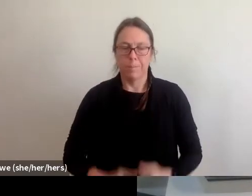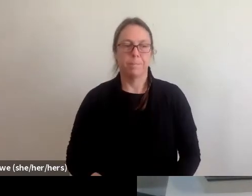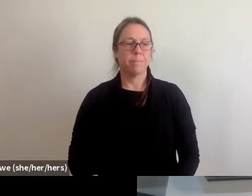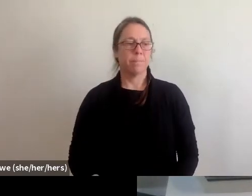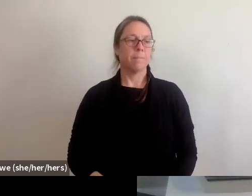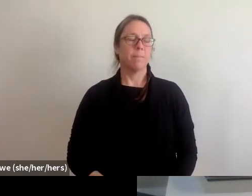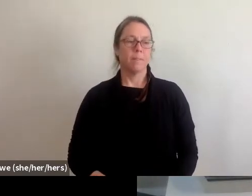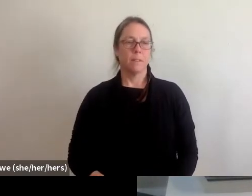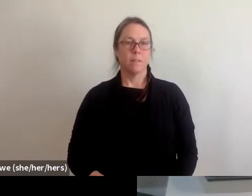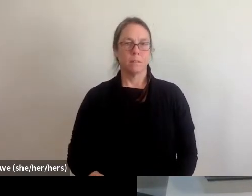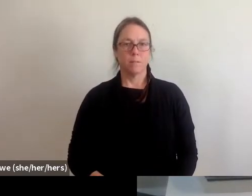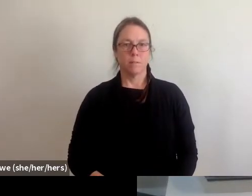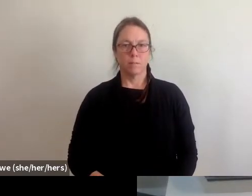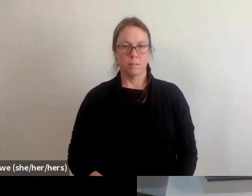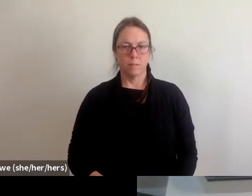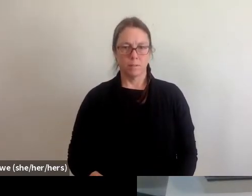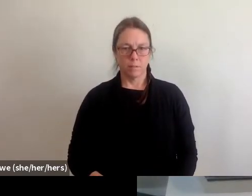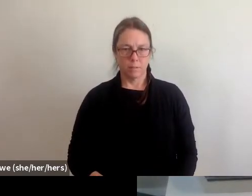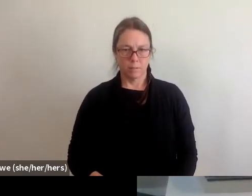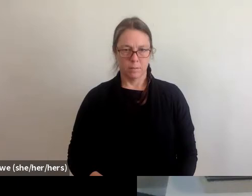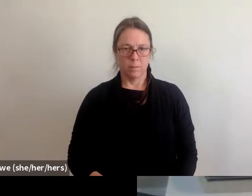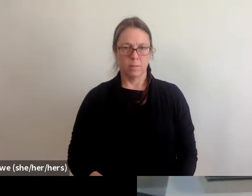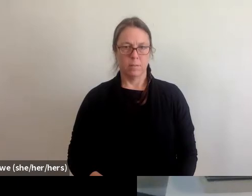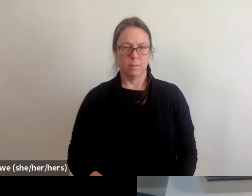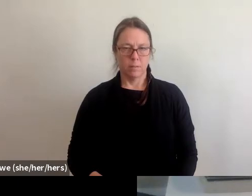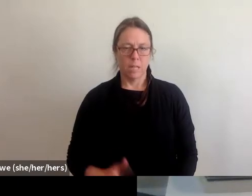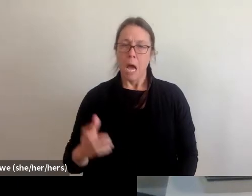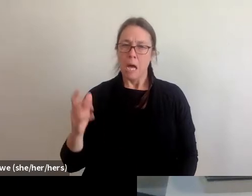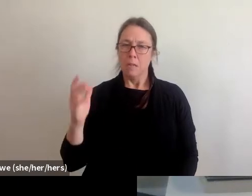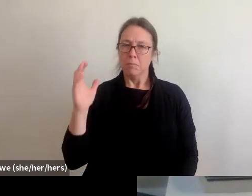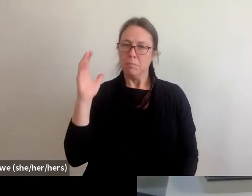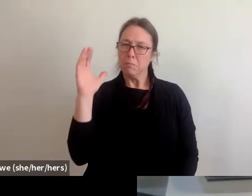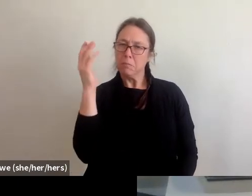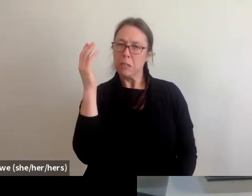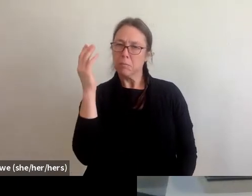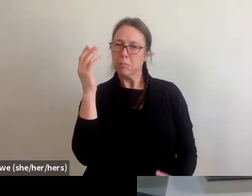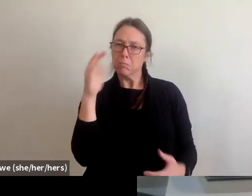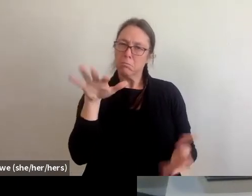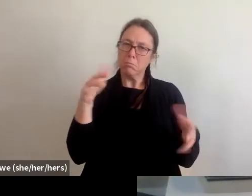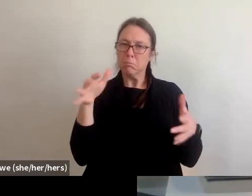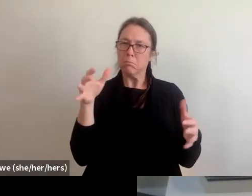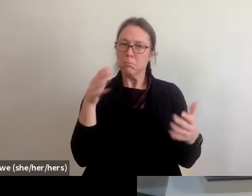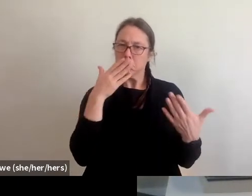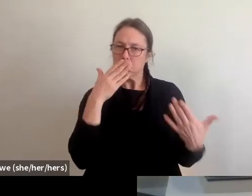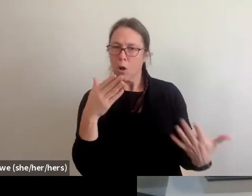And so it takes a, so it sounds pretty good. There have been issues in the past with like the quality